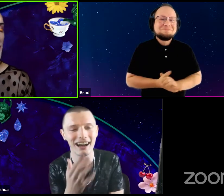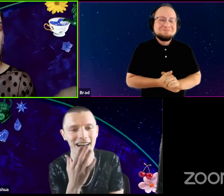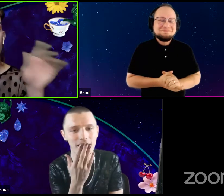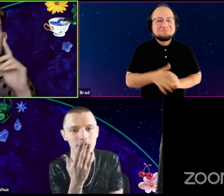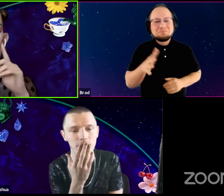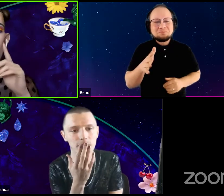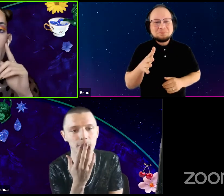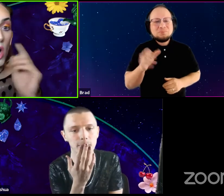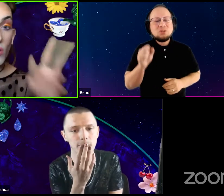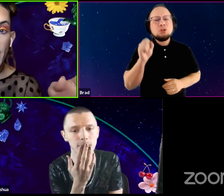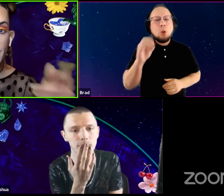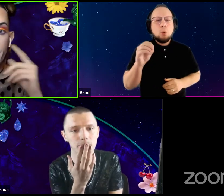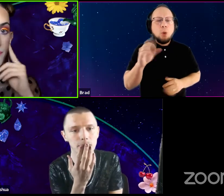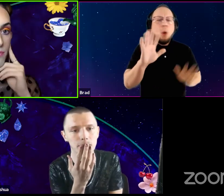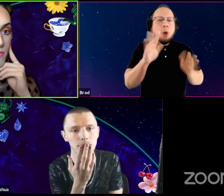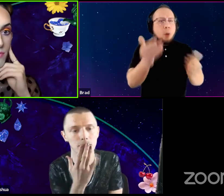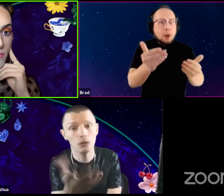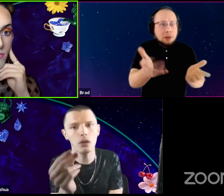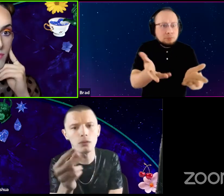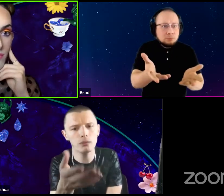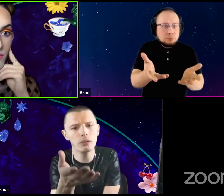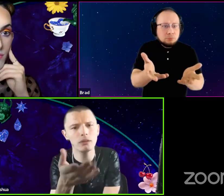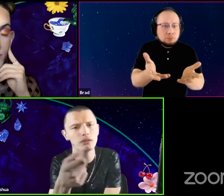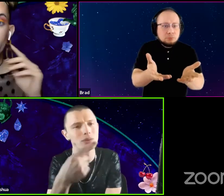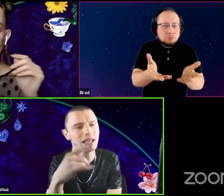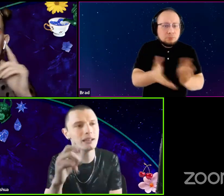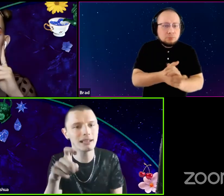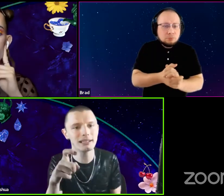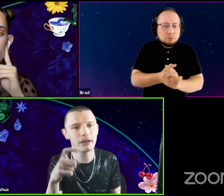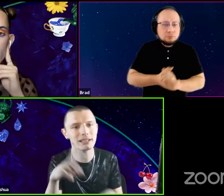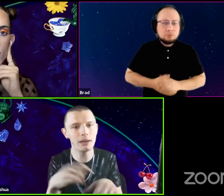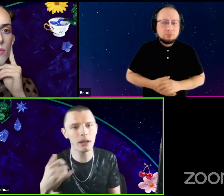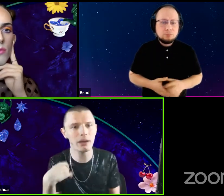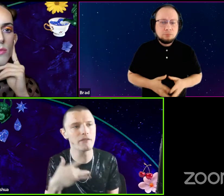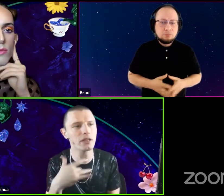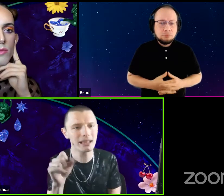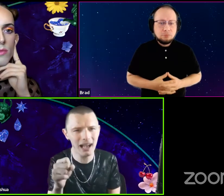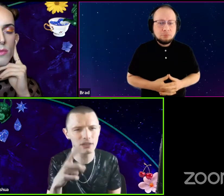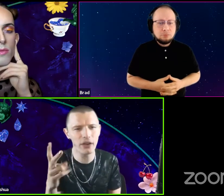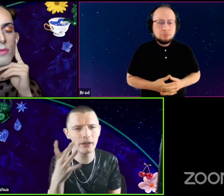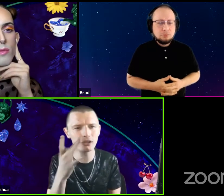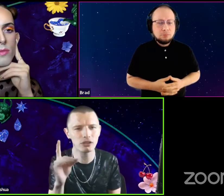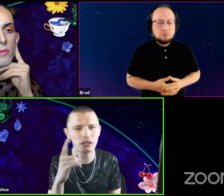So, oh go ahead. No well, you were saying that necessary times now. And I feel like, yeah, it's very interesting